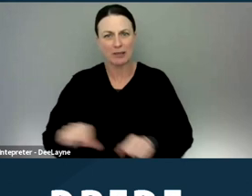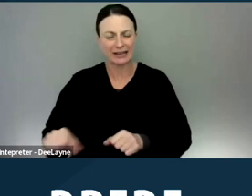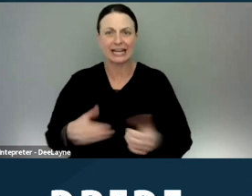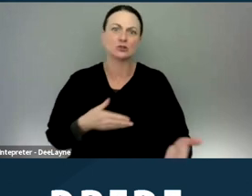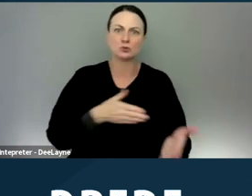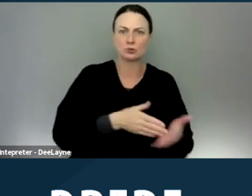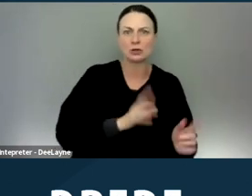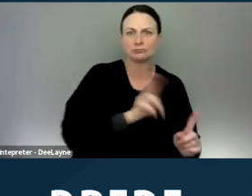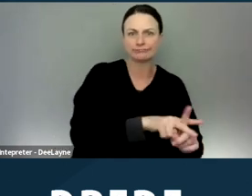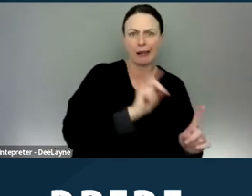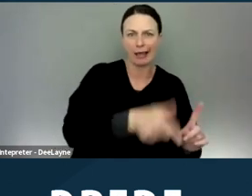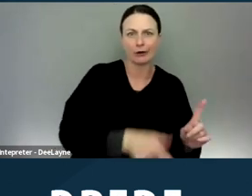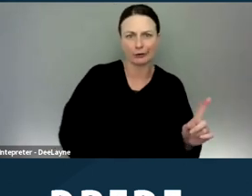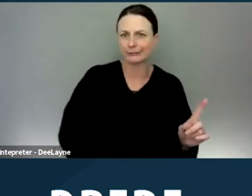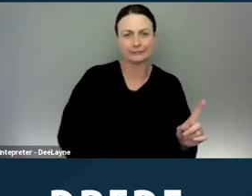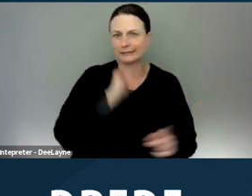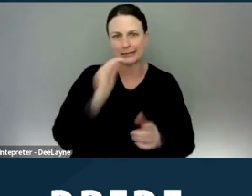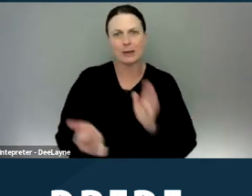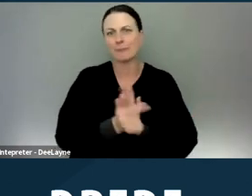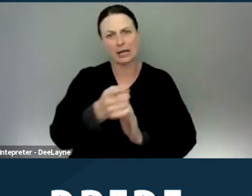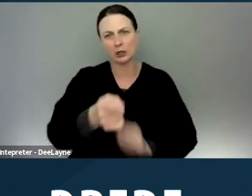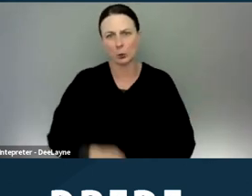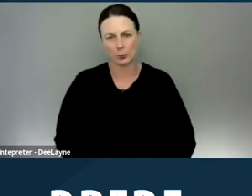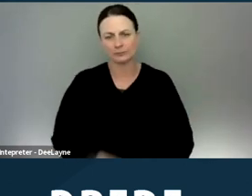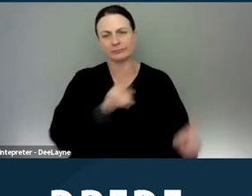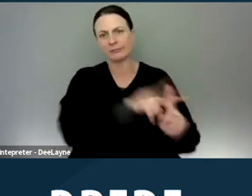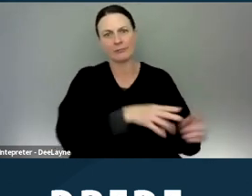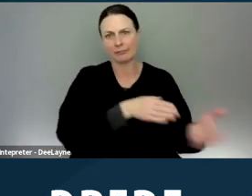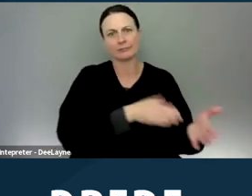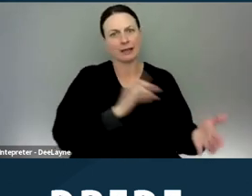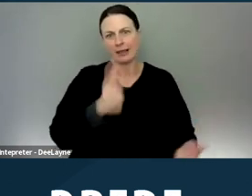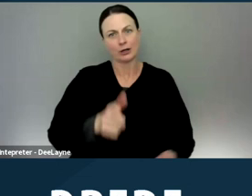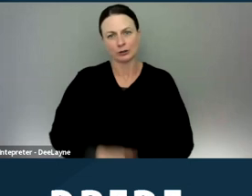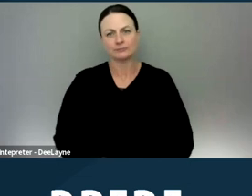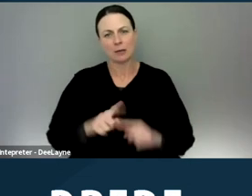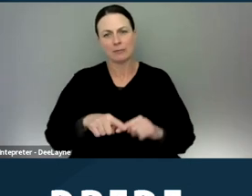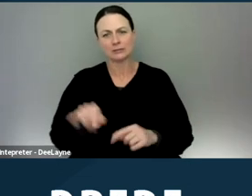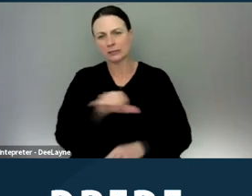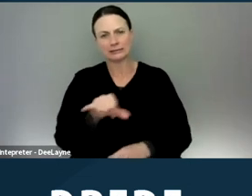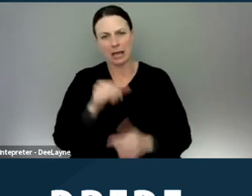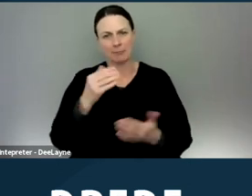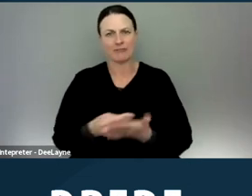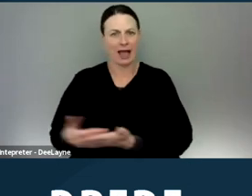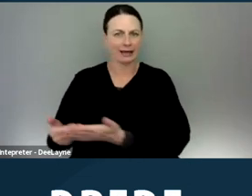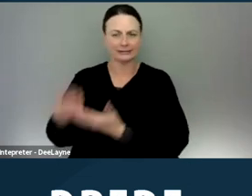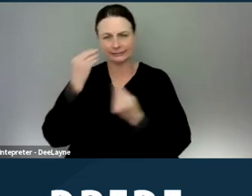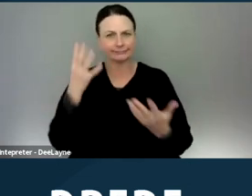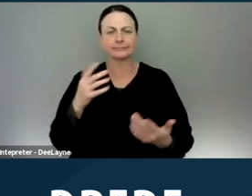It doesn't ban you or bar you from filing a lawsuit based on the same facts and law later on.